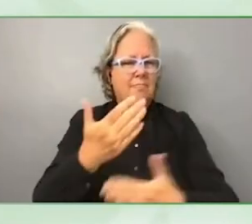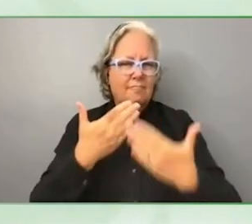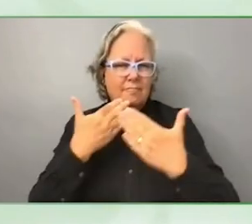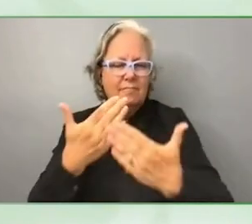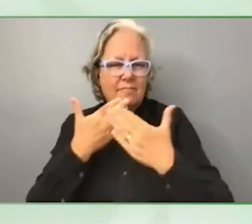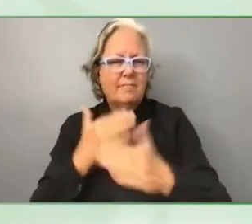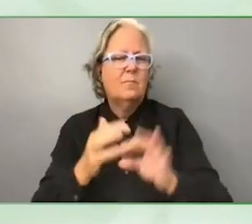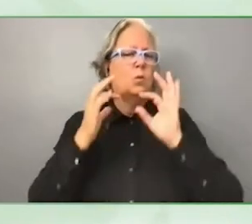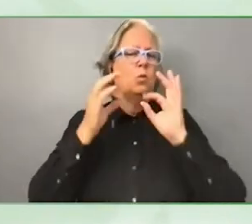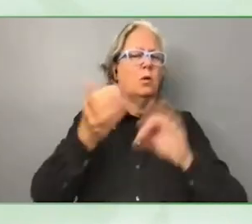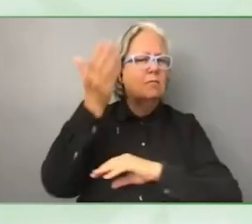you. You are altering very important work.